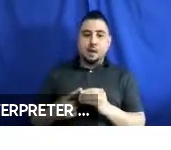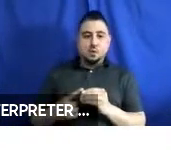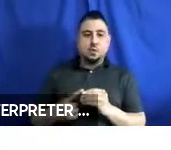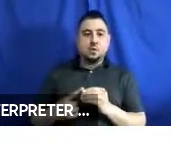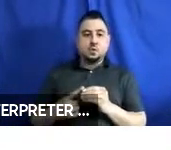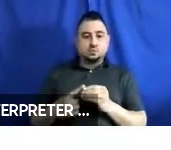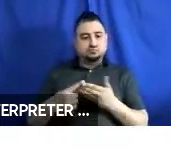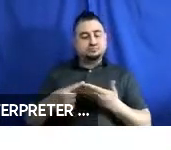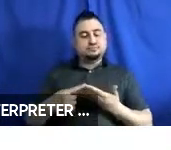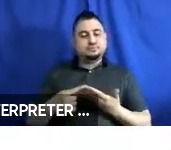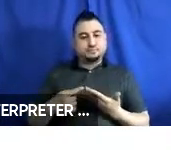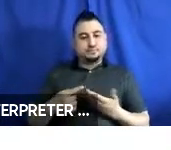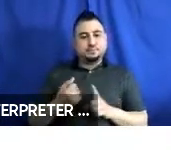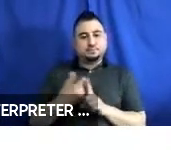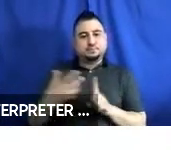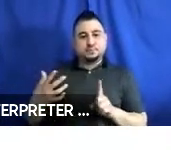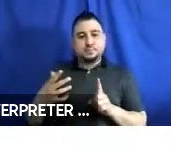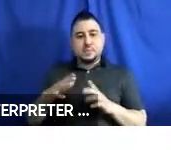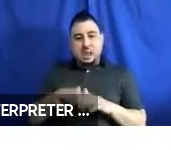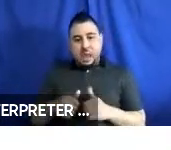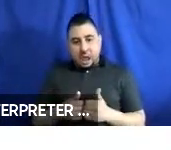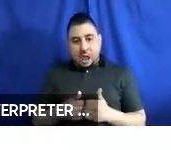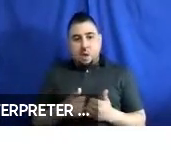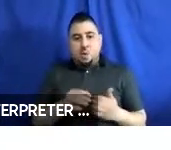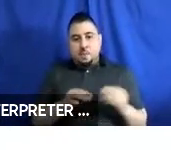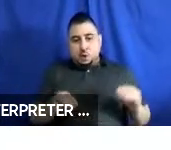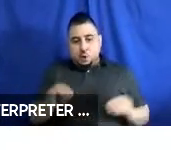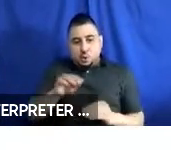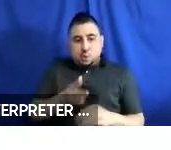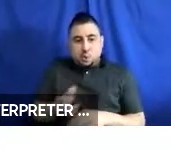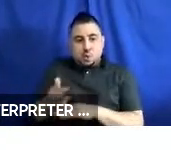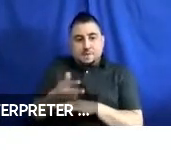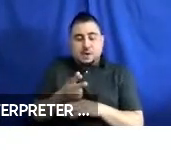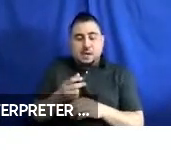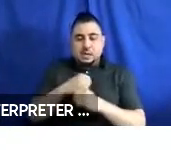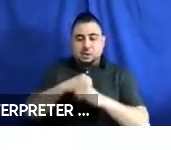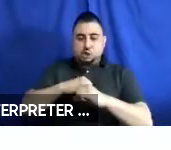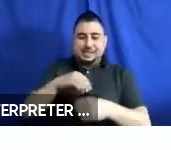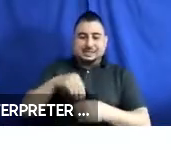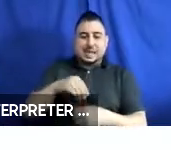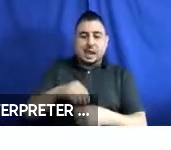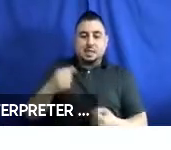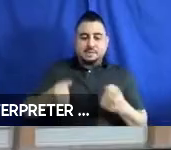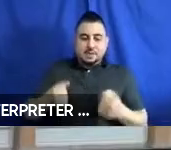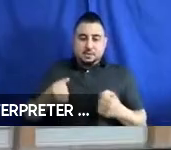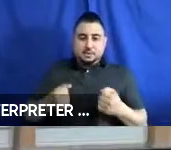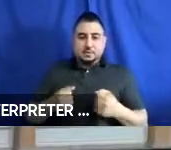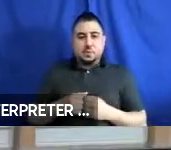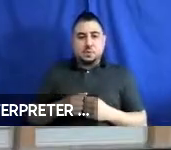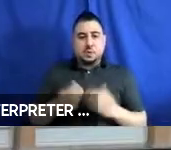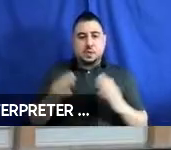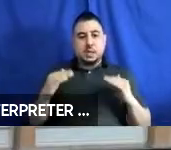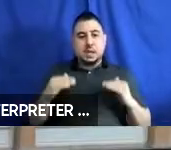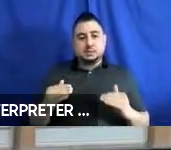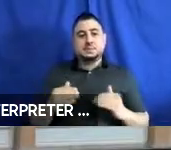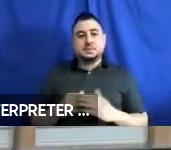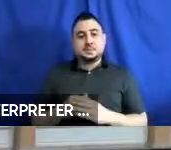the maneuvering and securing inside of a vehicle. Next slide.